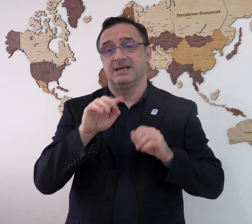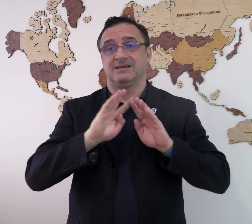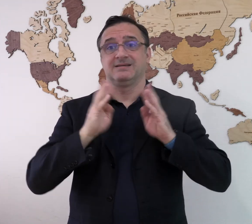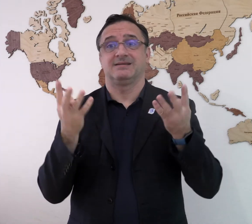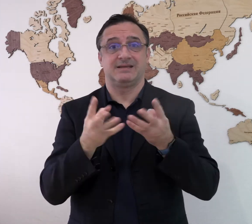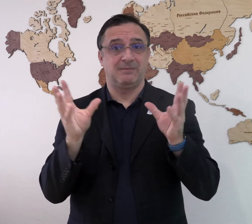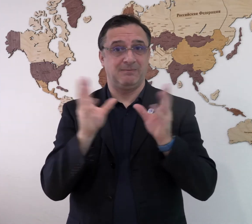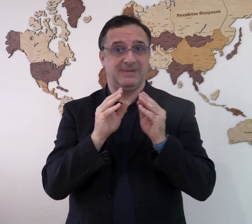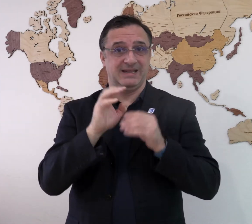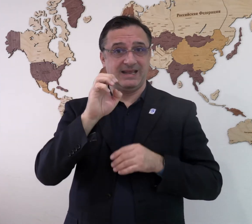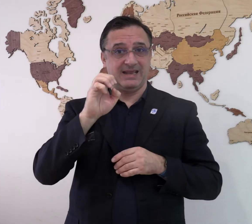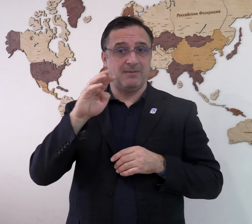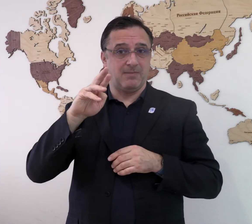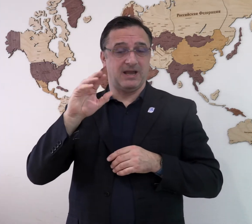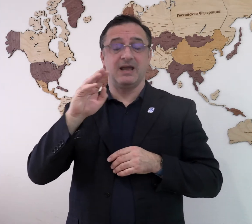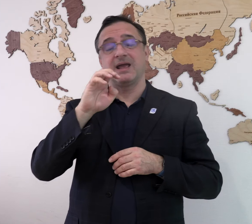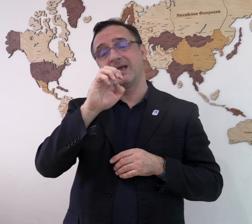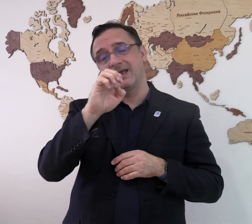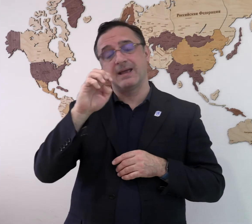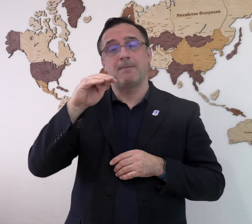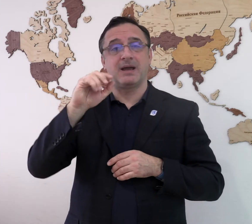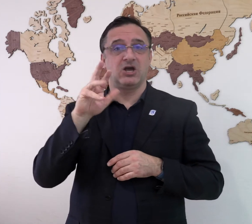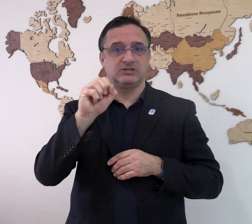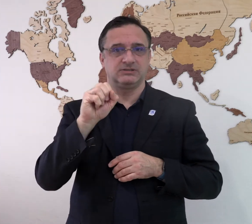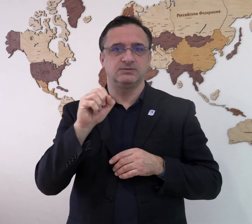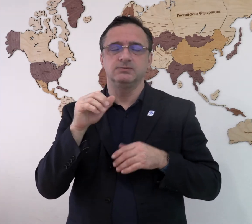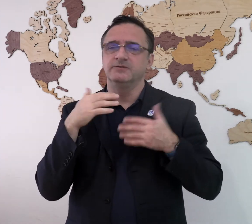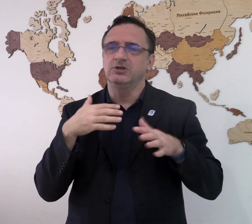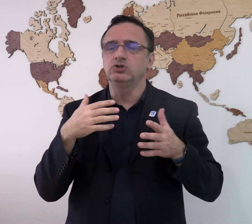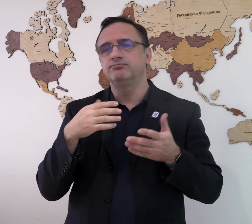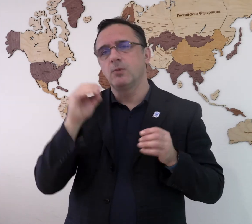At the meeting, an exchange of views and experience took place,